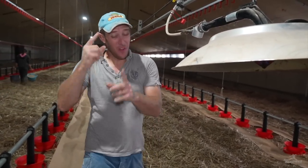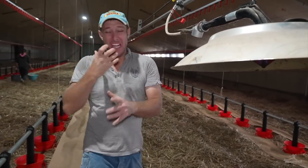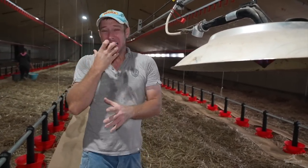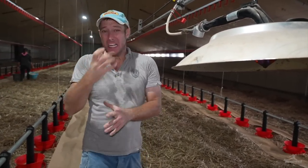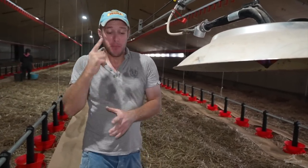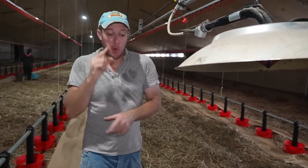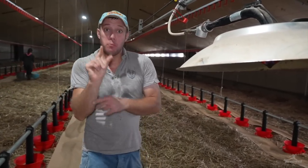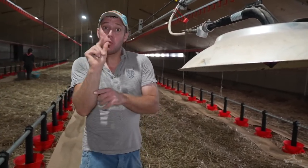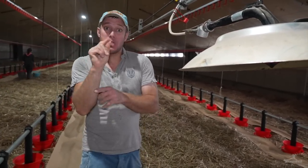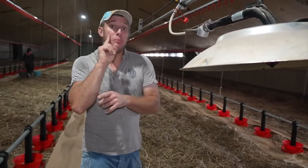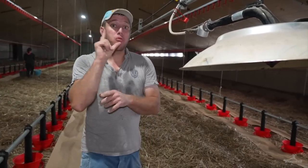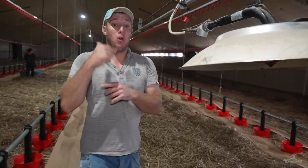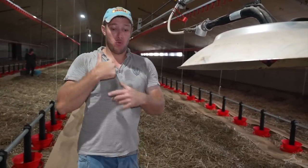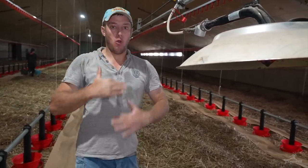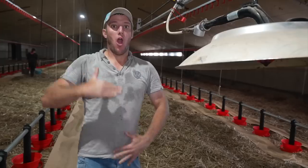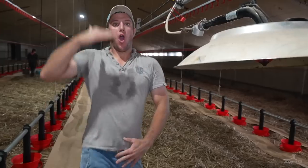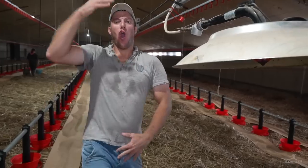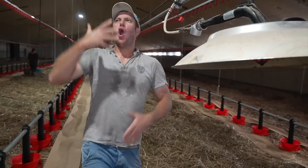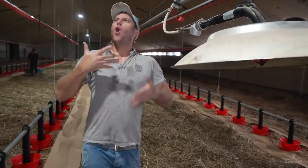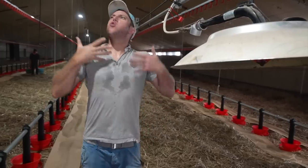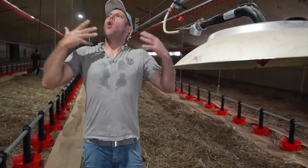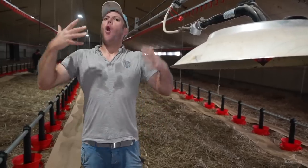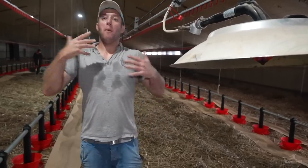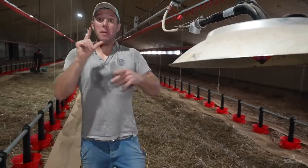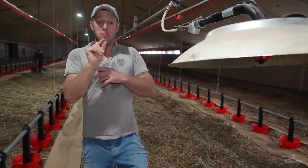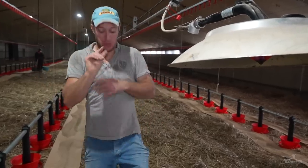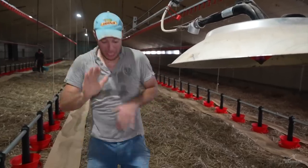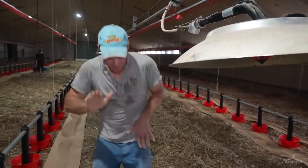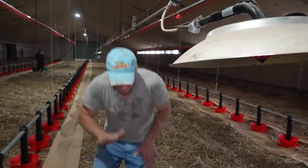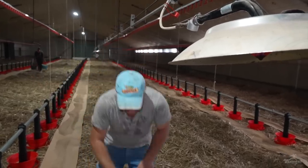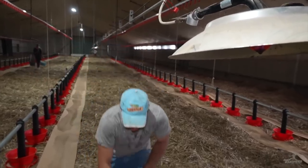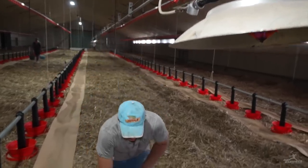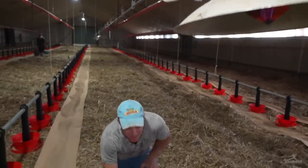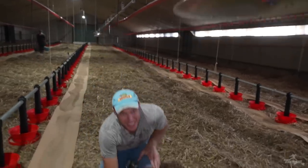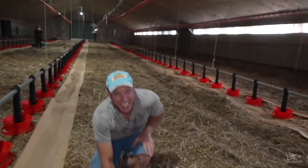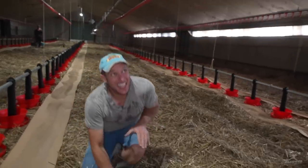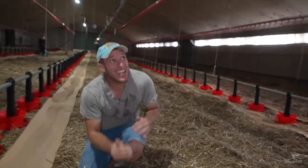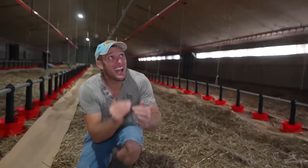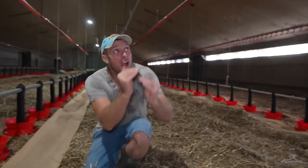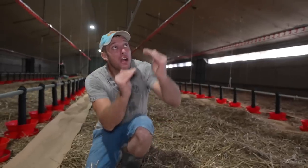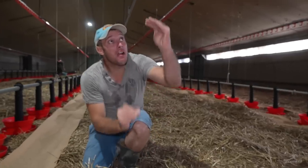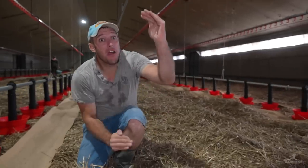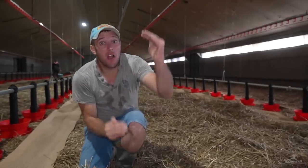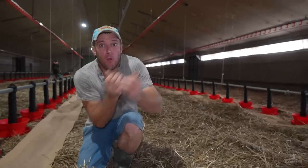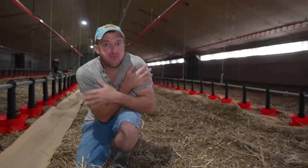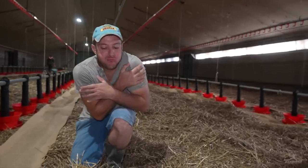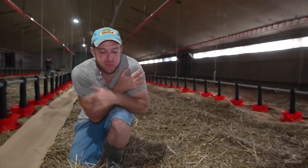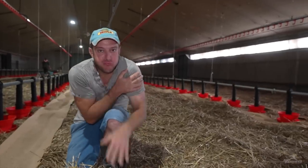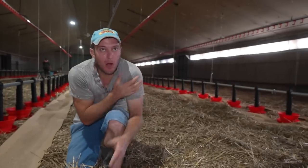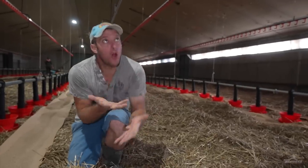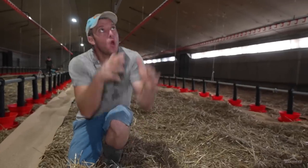It’s hotter for the chicks. We are bigger, but baby chicks are small and therefore closer to the ground where it’s cold.